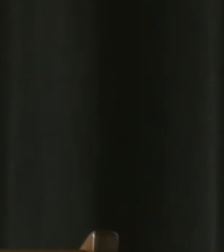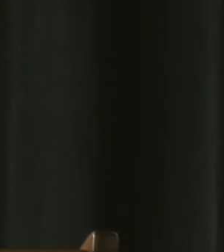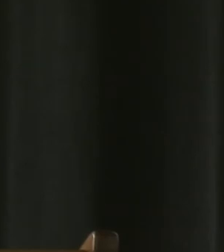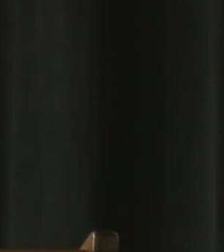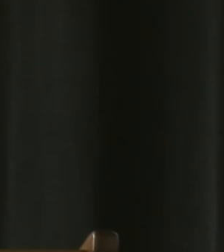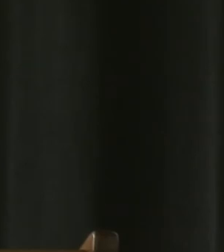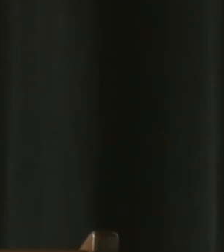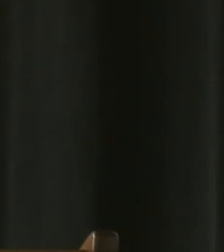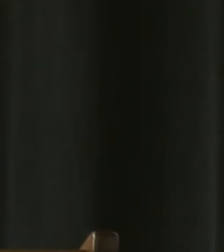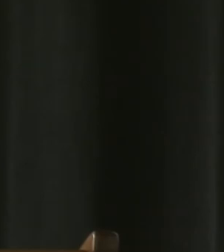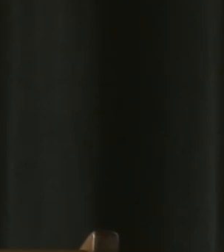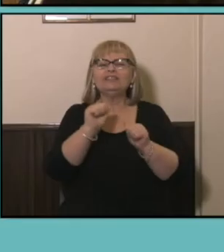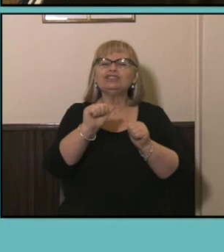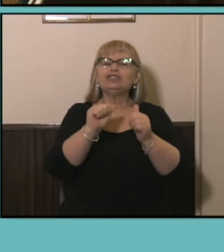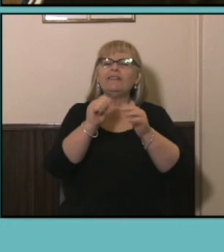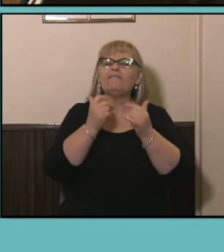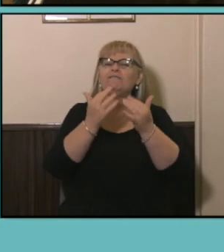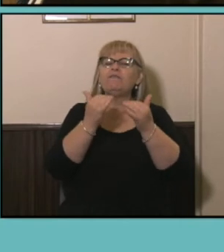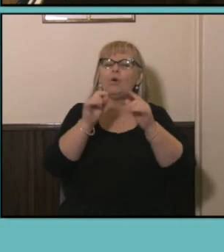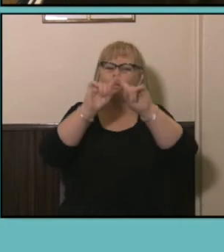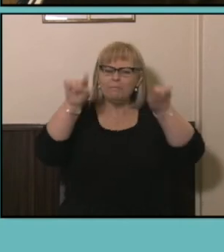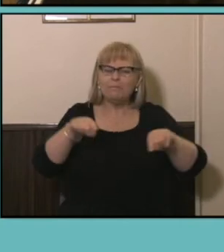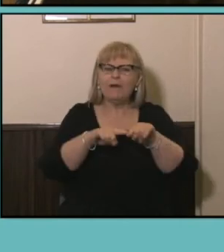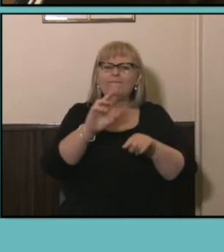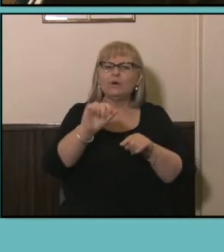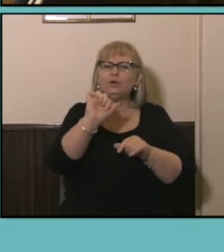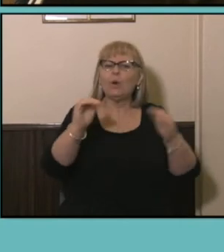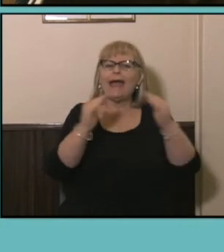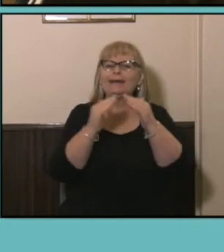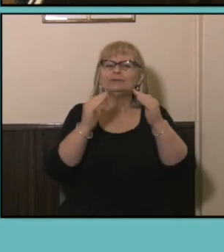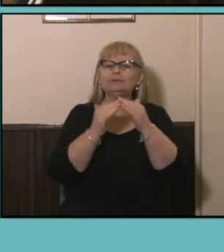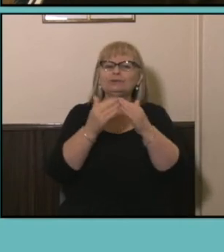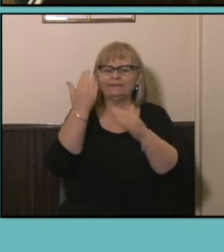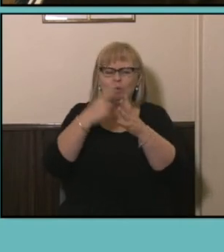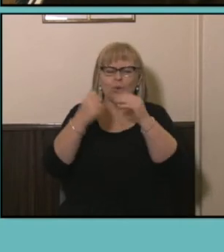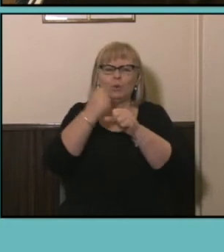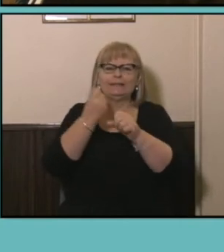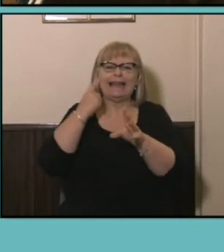form for your household back in August last year, you you may remember that you